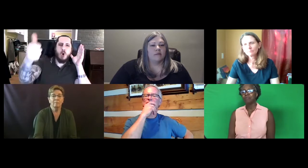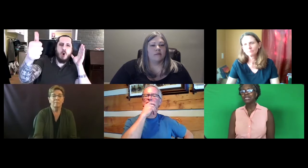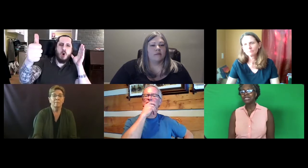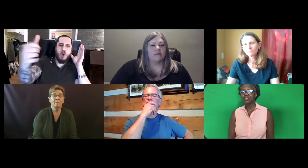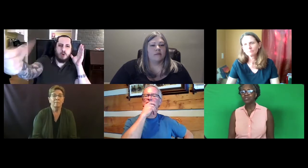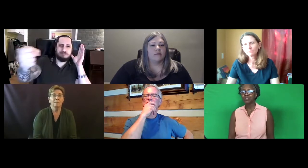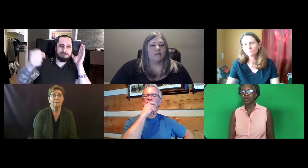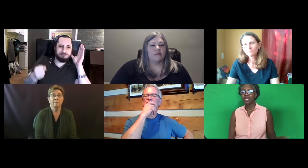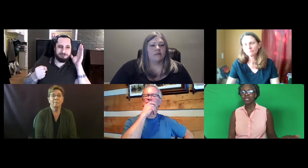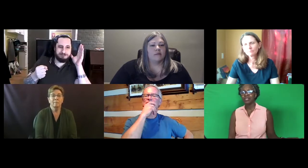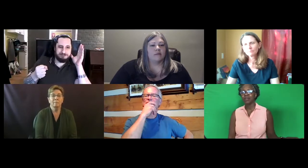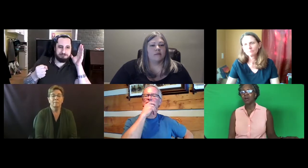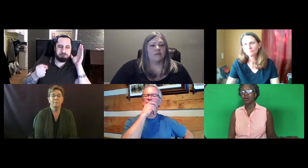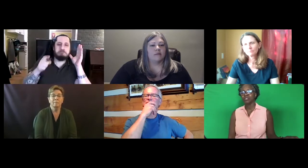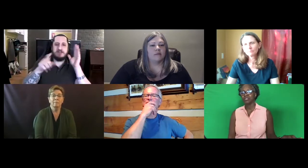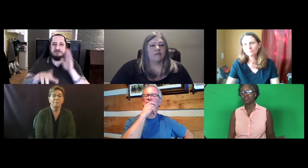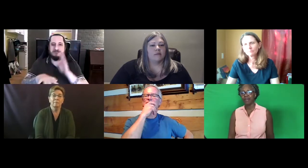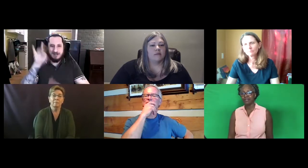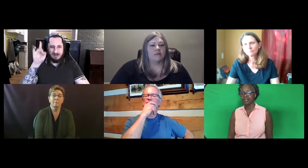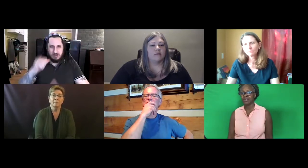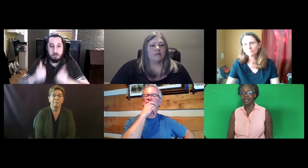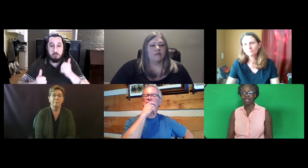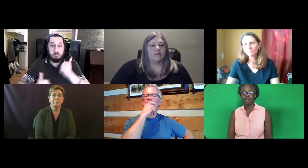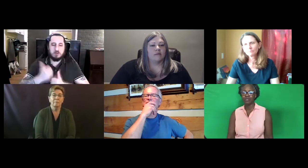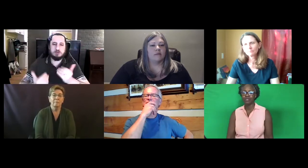Somebody listens to a song and they think, oh, this is great. Let's hire that person.